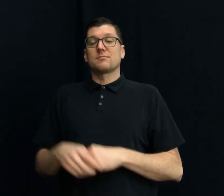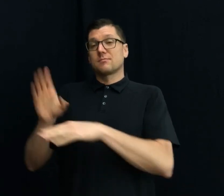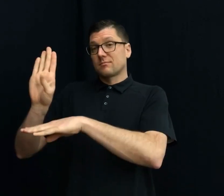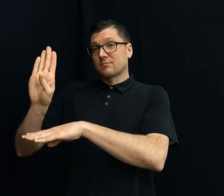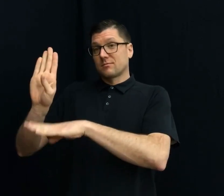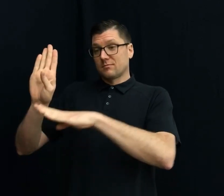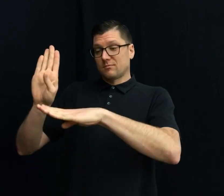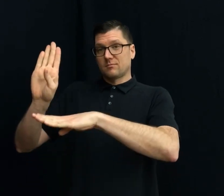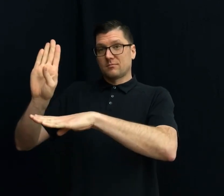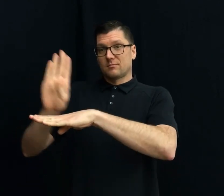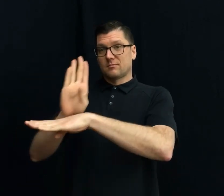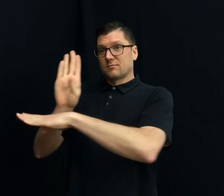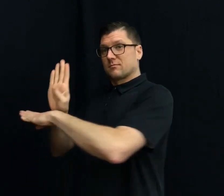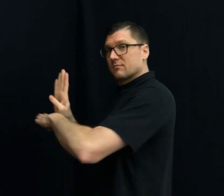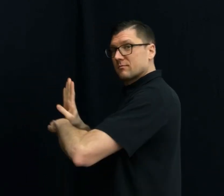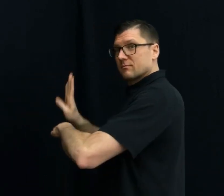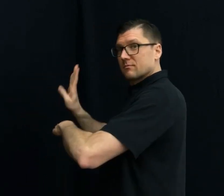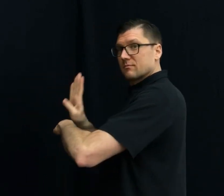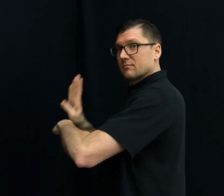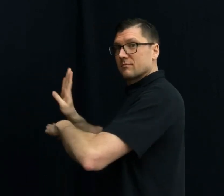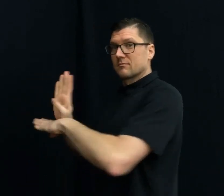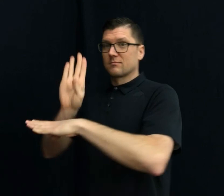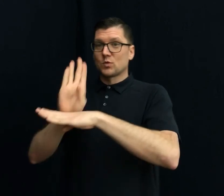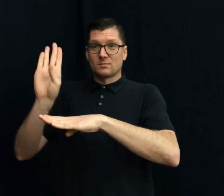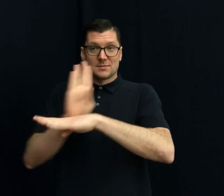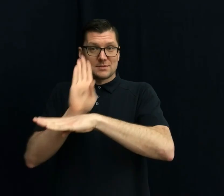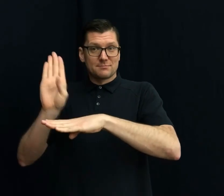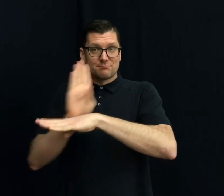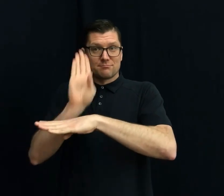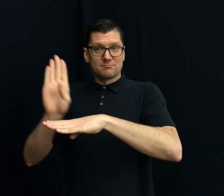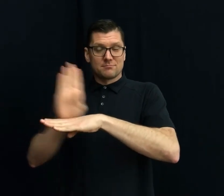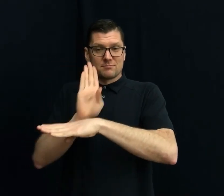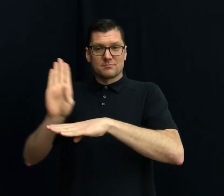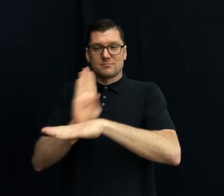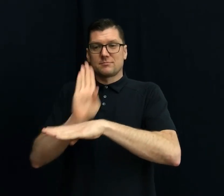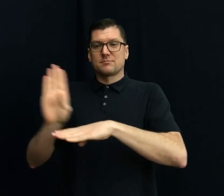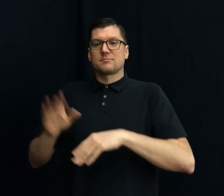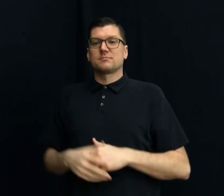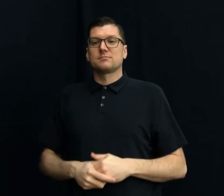BUSINESS